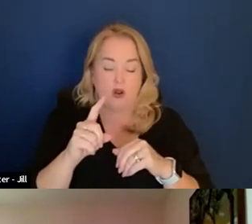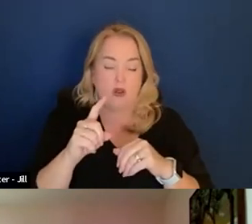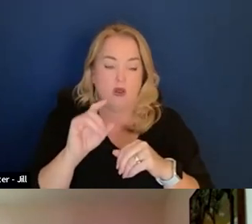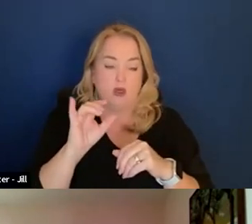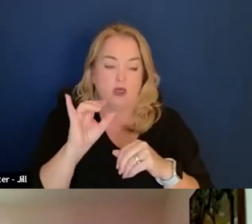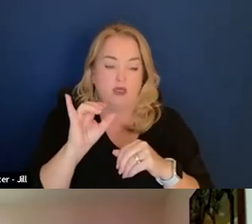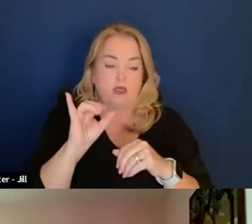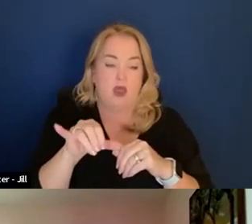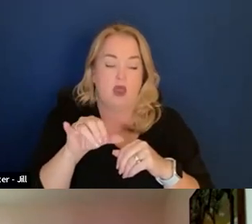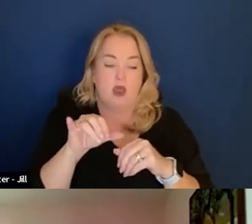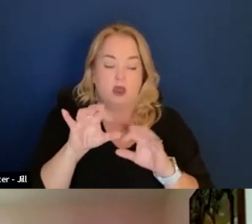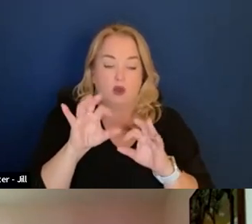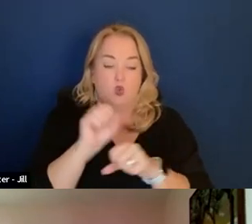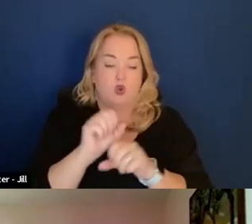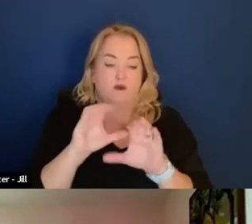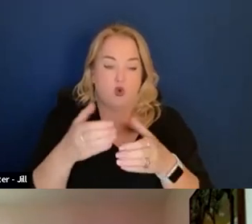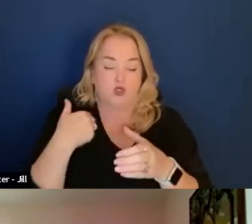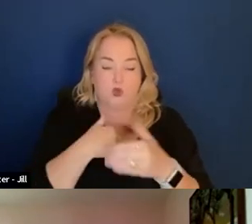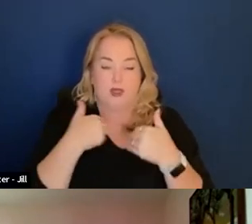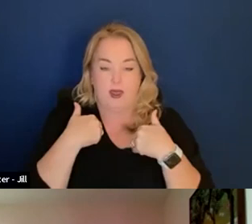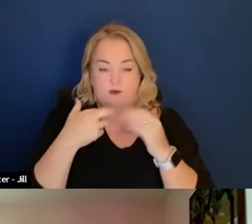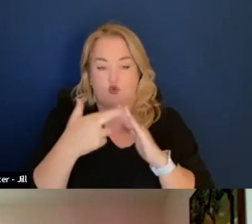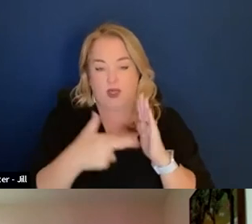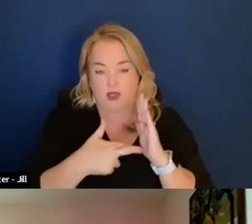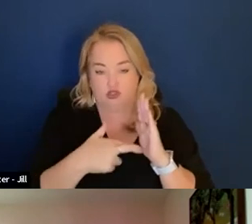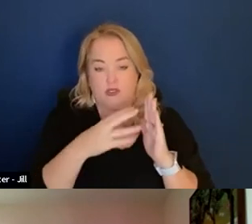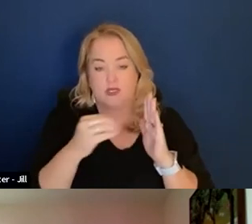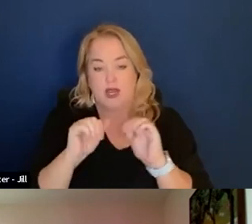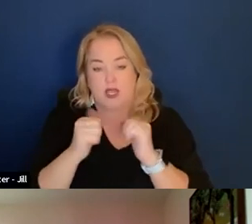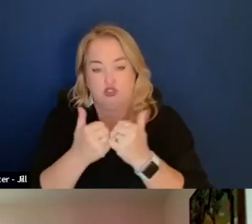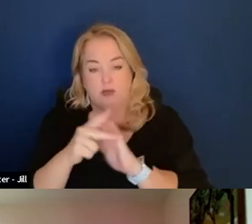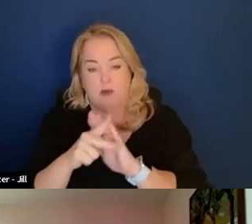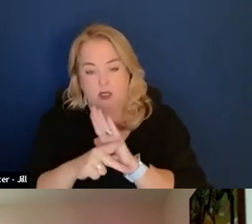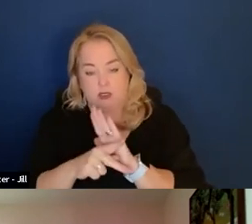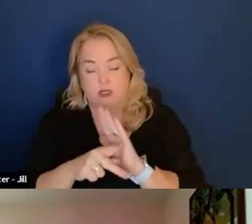because we have the Federal Acquisition Regulation and then we have agency policy,